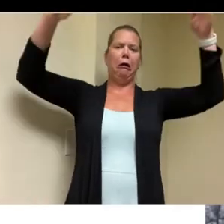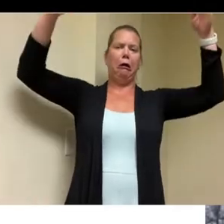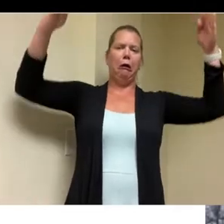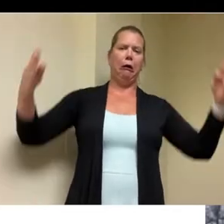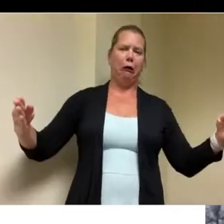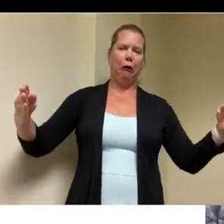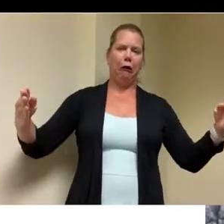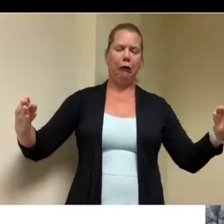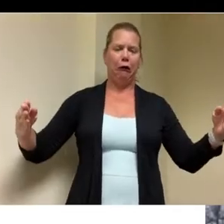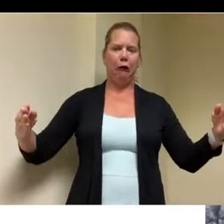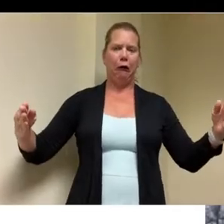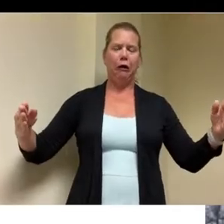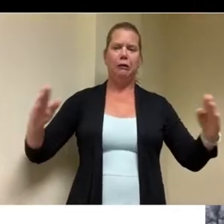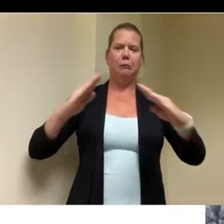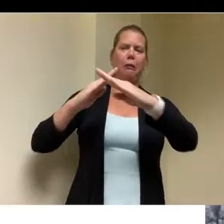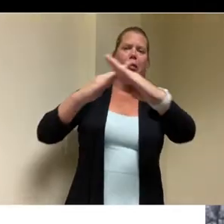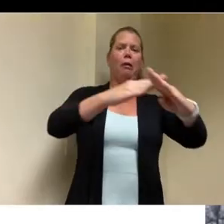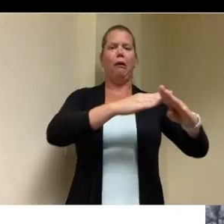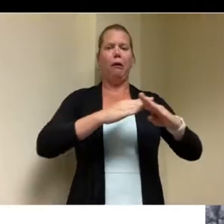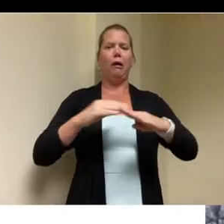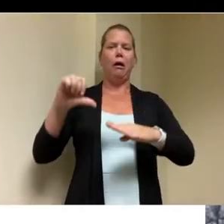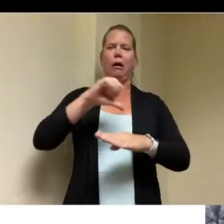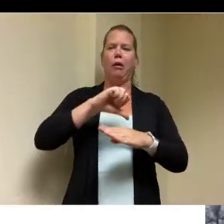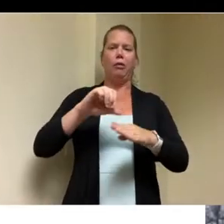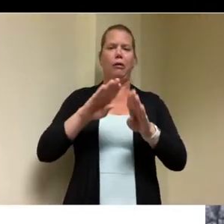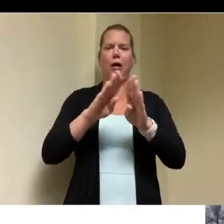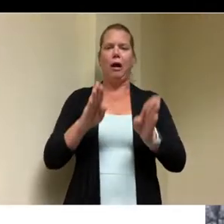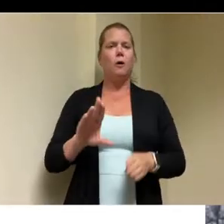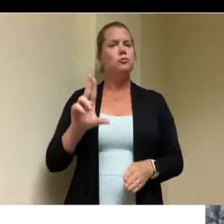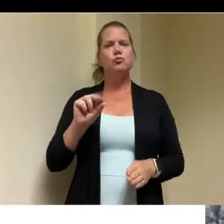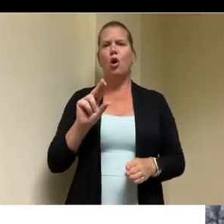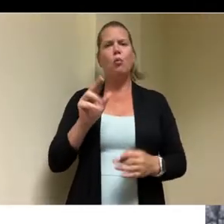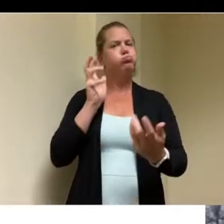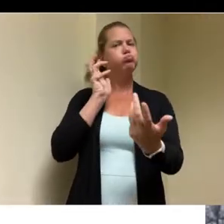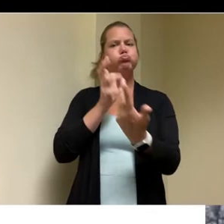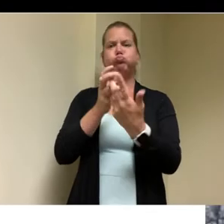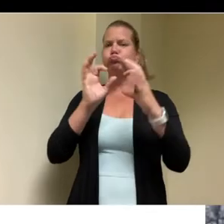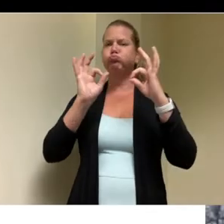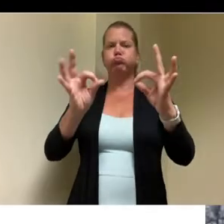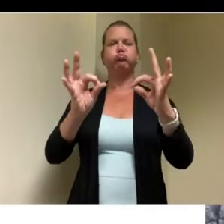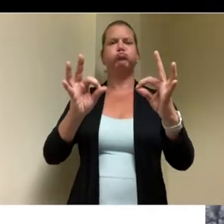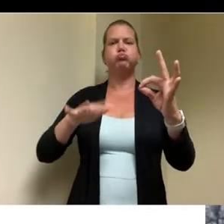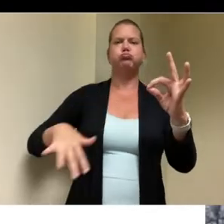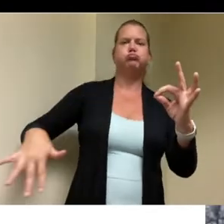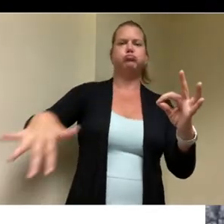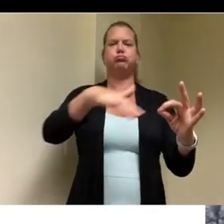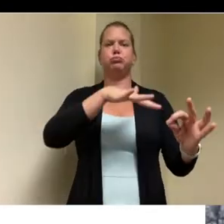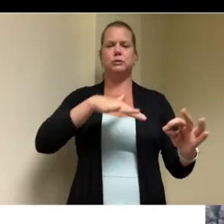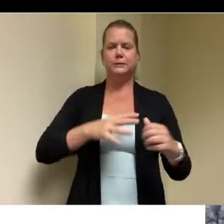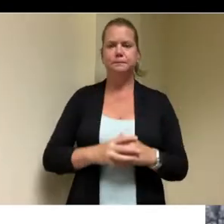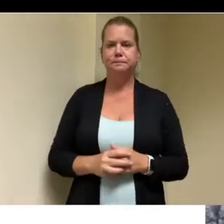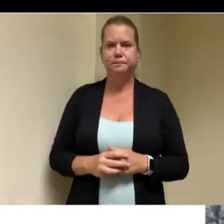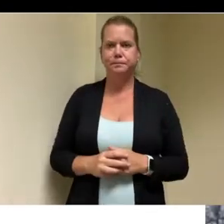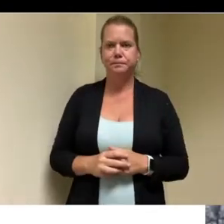uh it fits right into the to the neighborhood in general um and we think it's a actually an improvement um